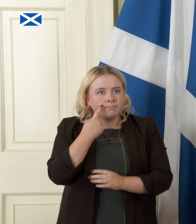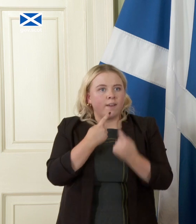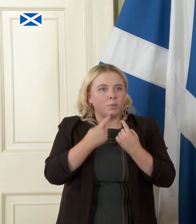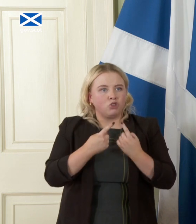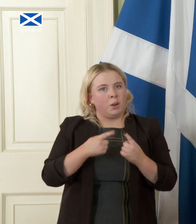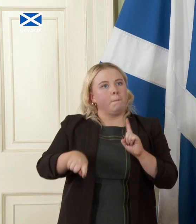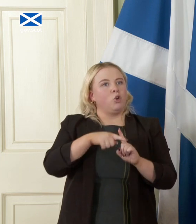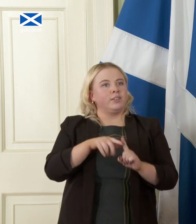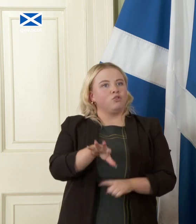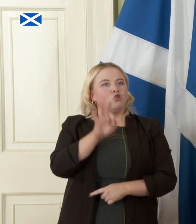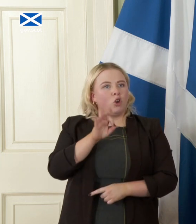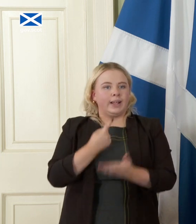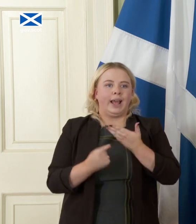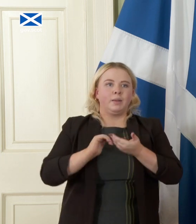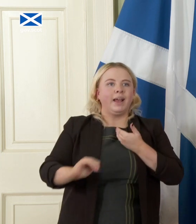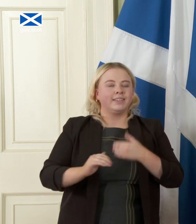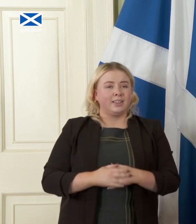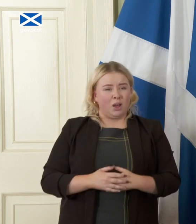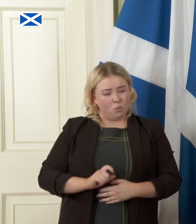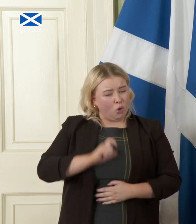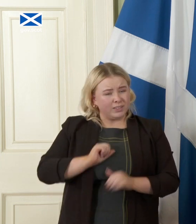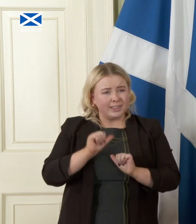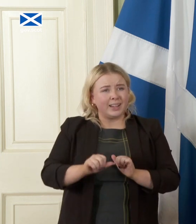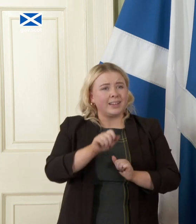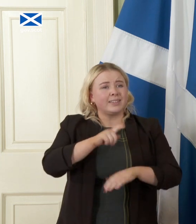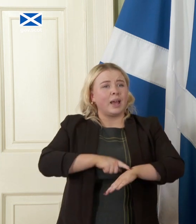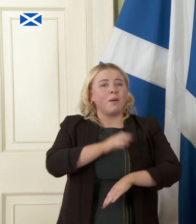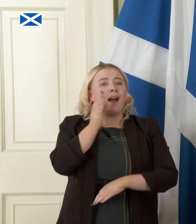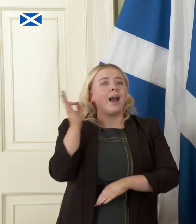that at the next time of asking the people of Scotland will choose that and if the alternative